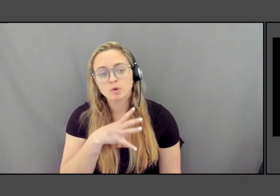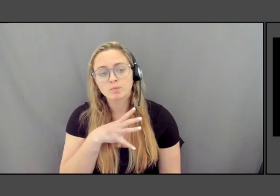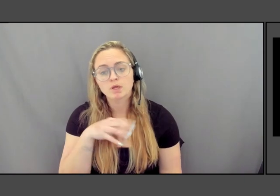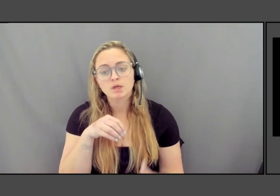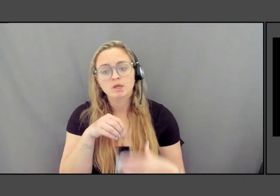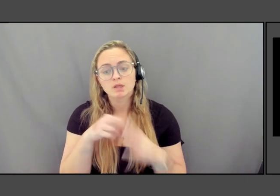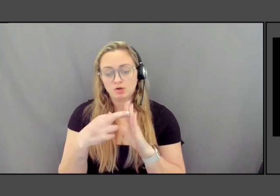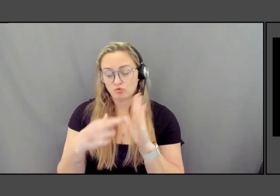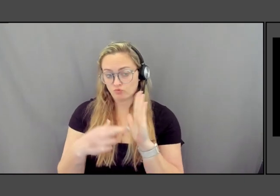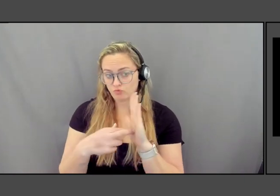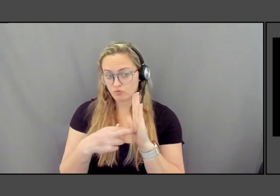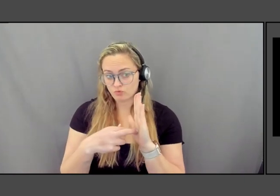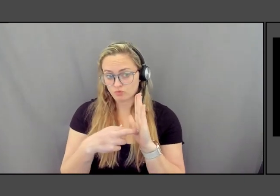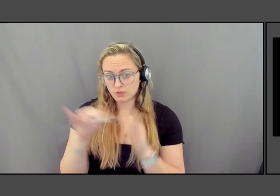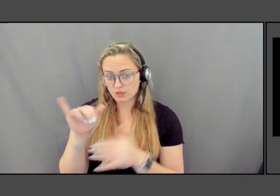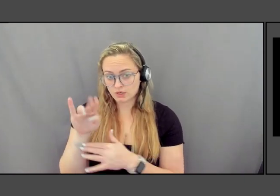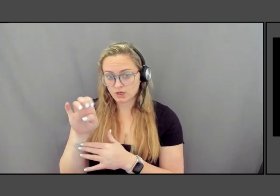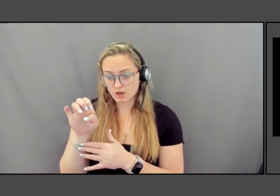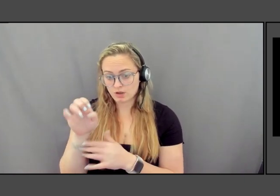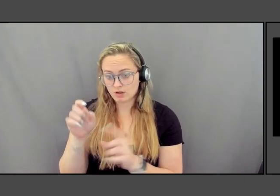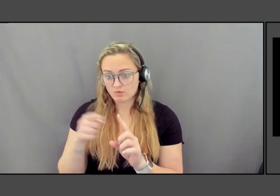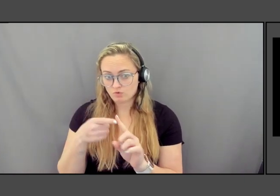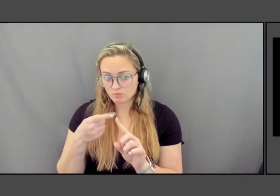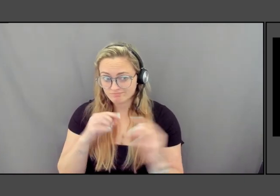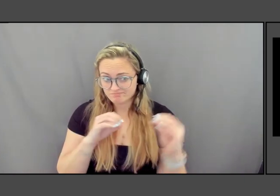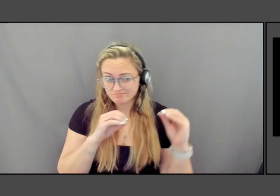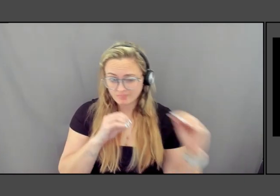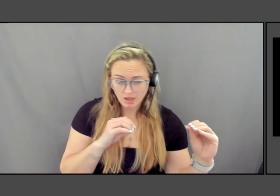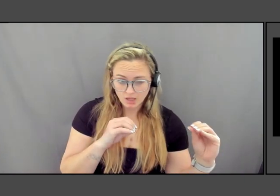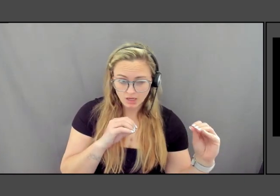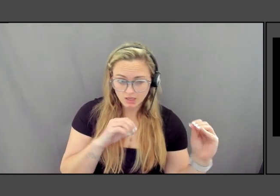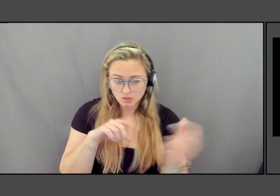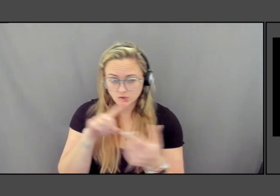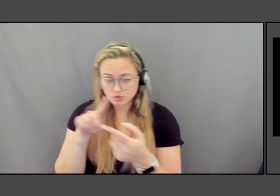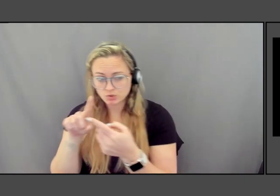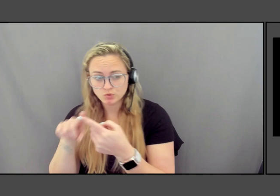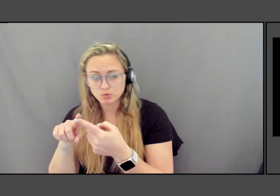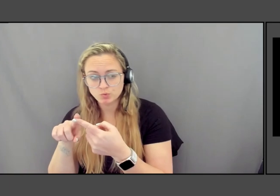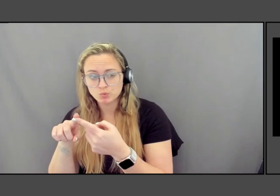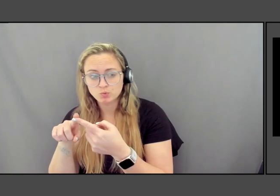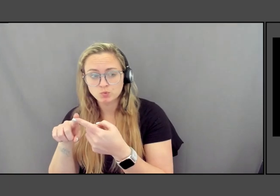from when there were none to the year in which I put the piece in.